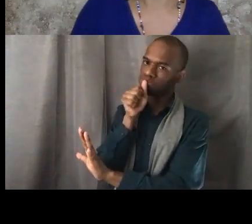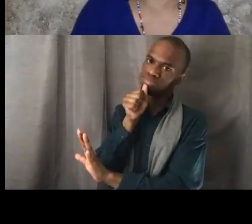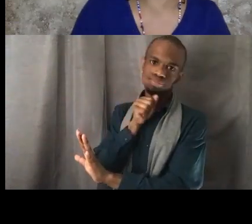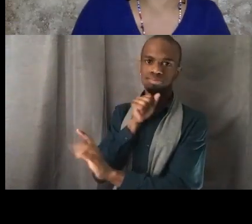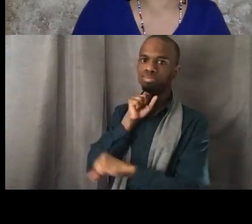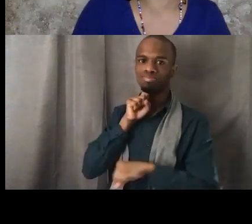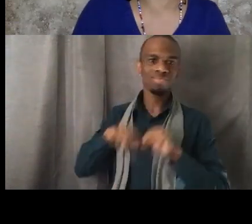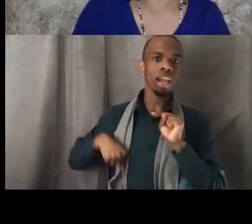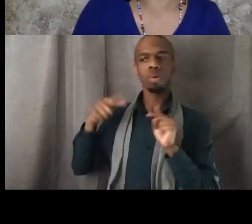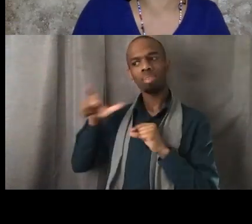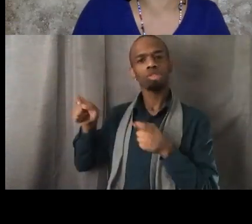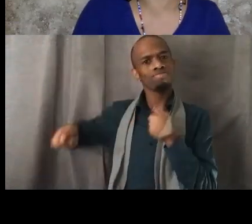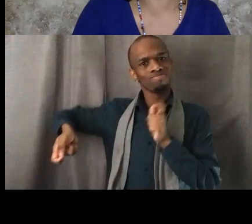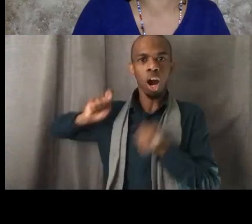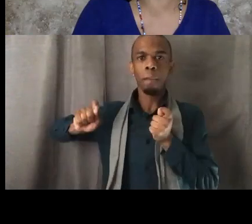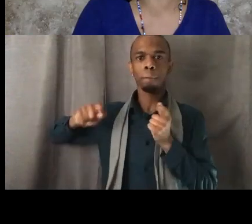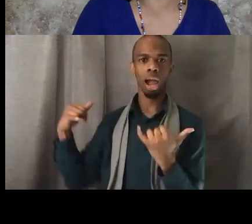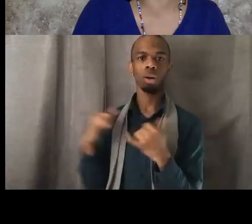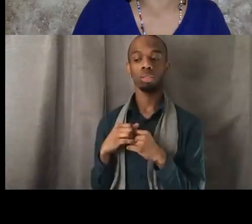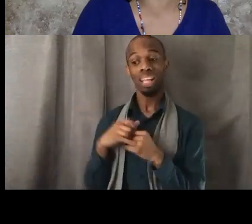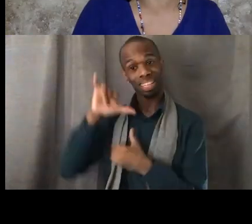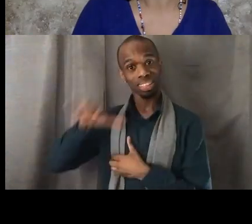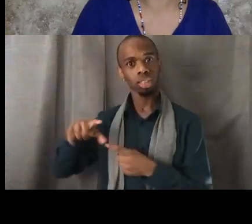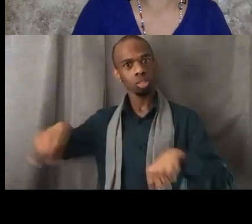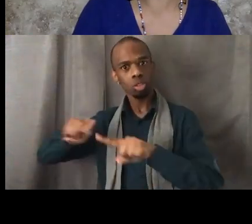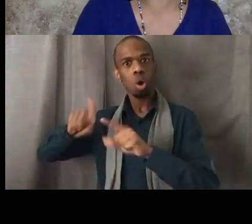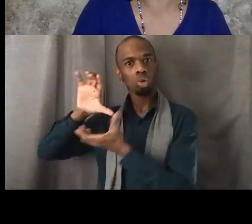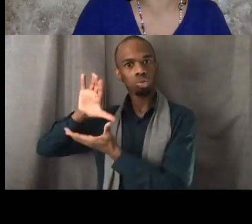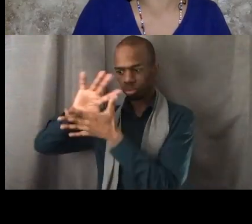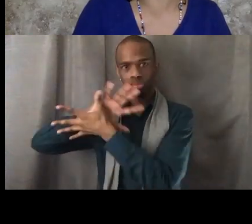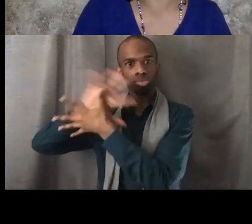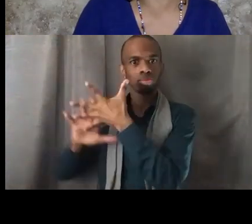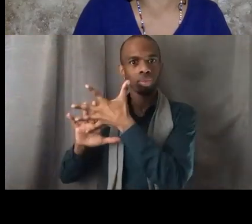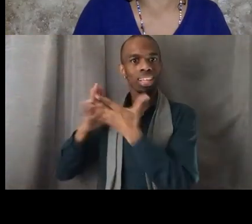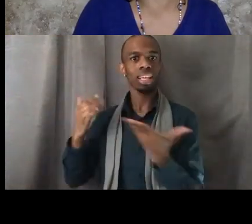those are the things that we have to figure out right now. And when I say ponder I don't mean over the course